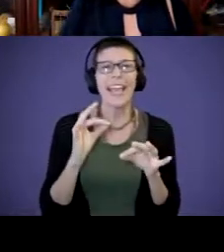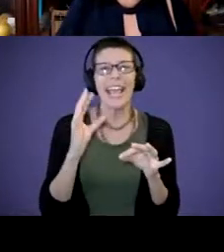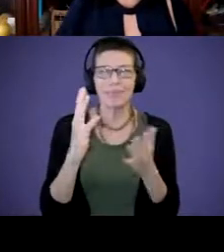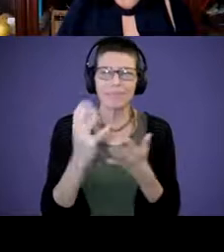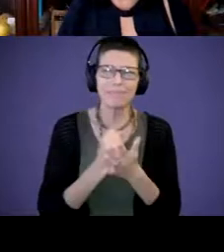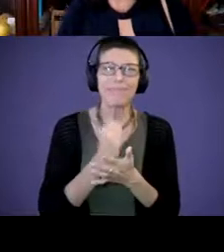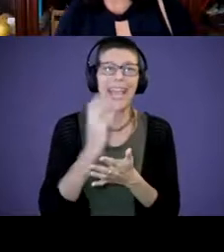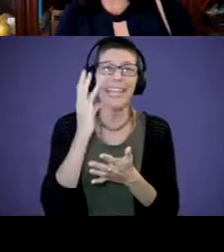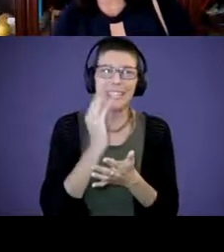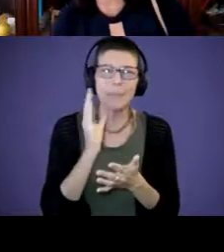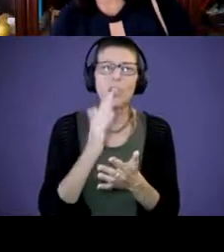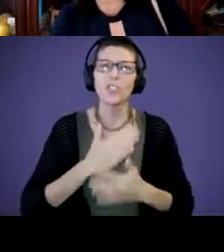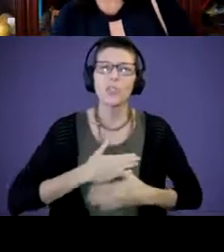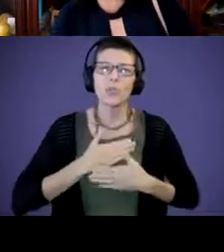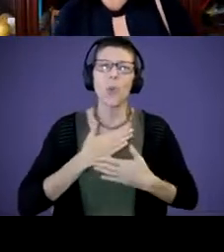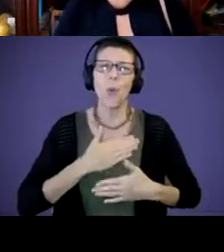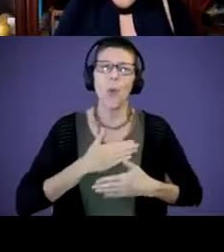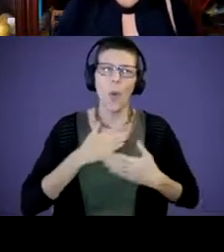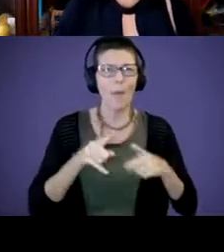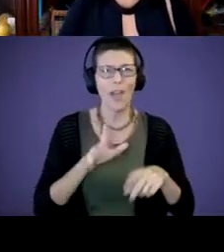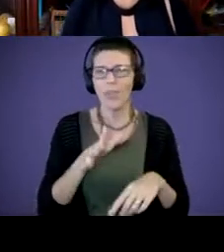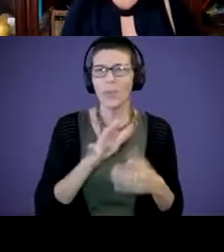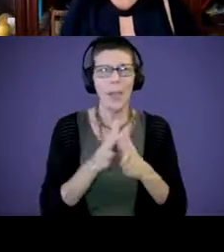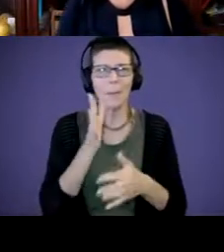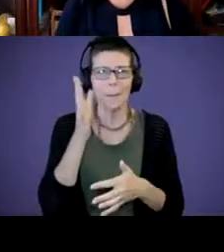took me a while where I felt like in every waking hour I needed to provide